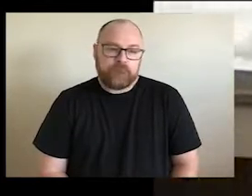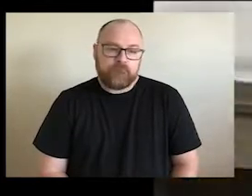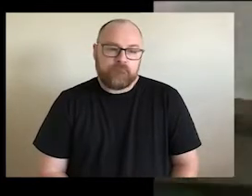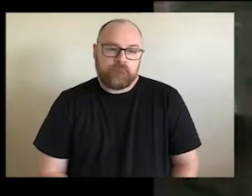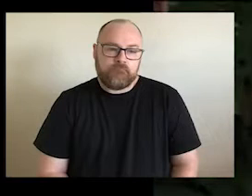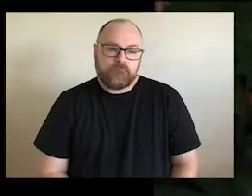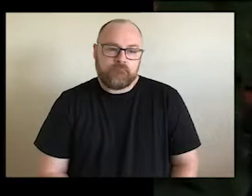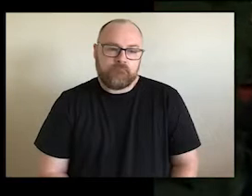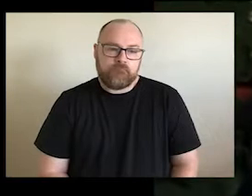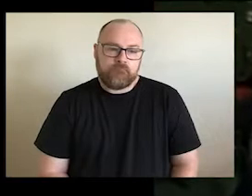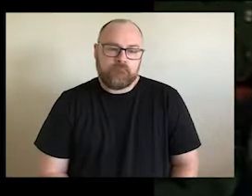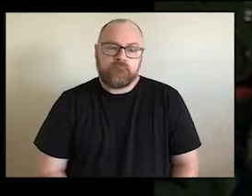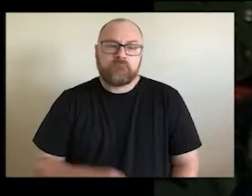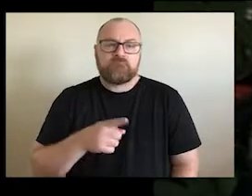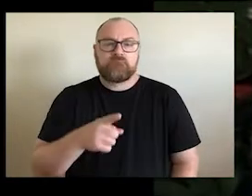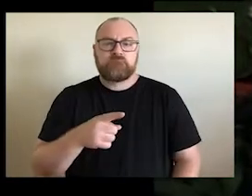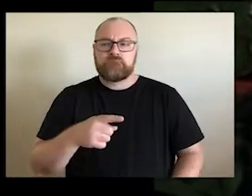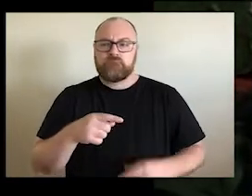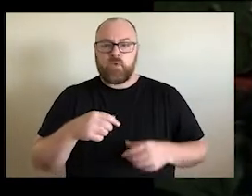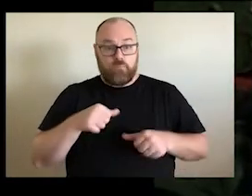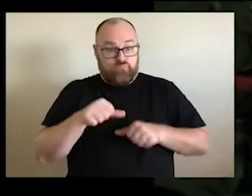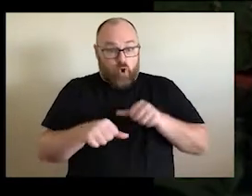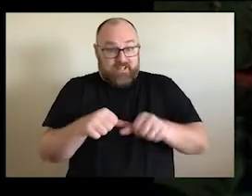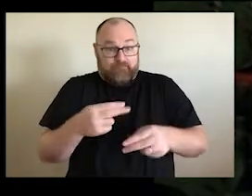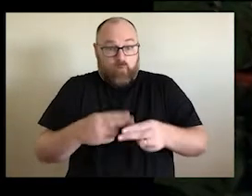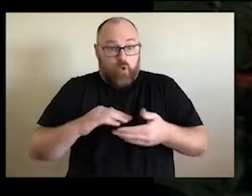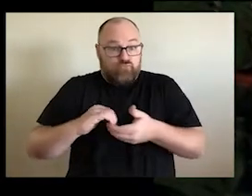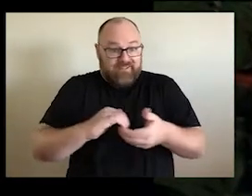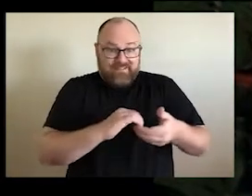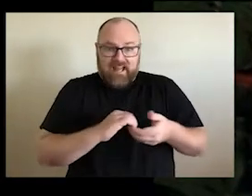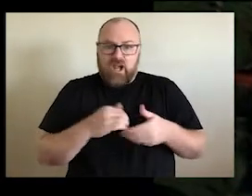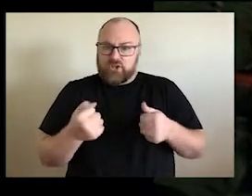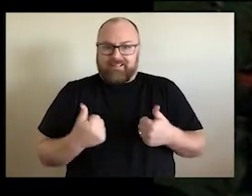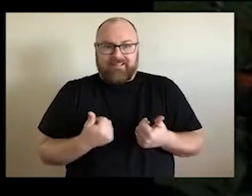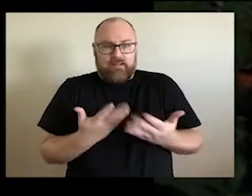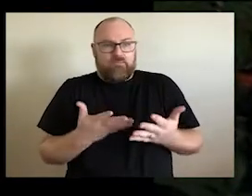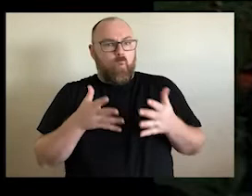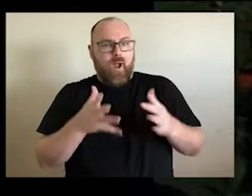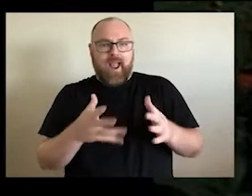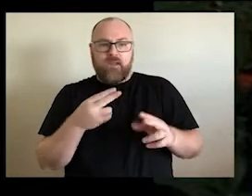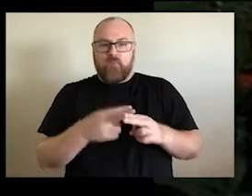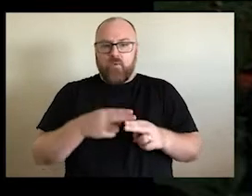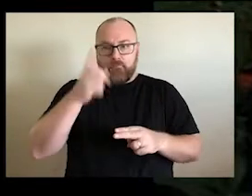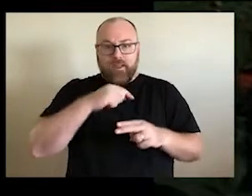The reconciliation process has really given a platform for people in a non-threatening way to come together